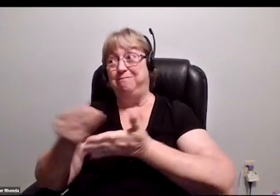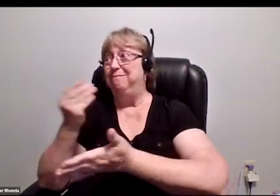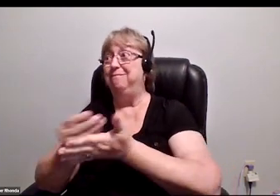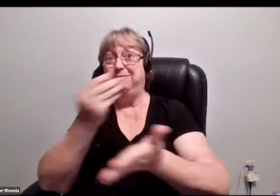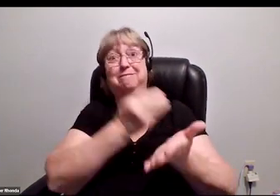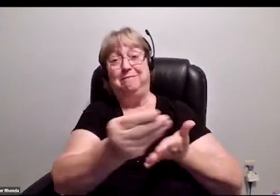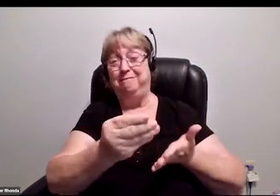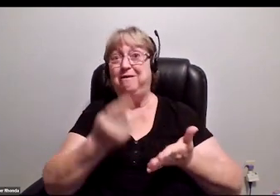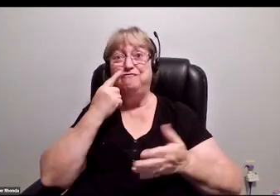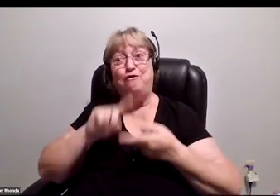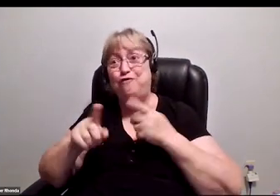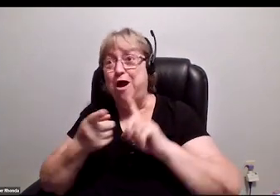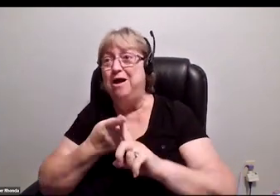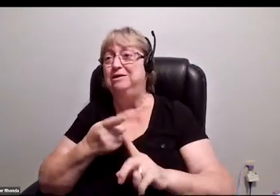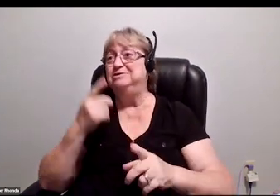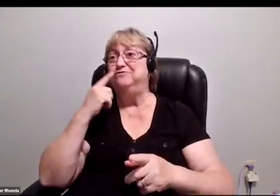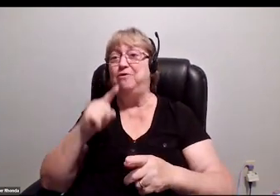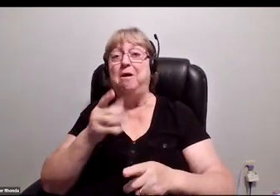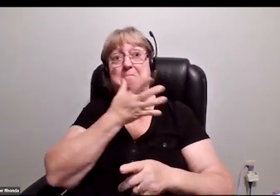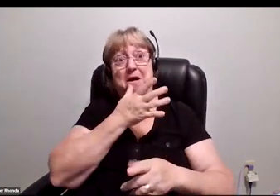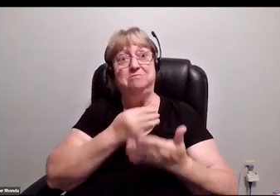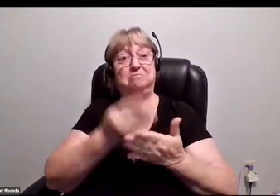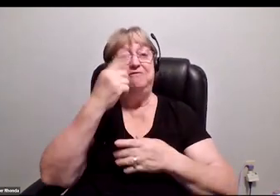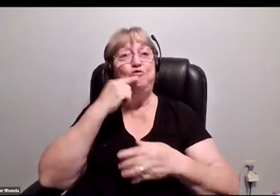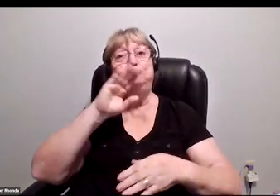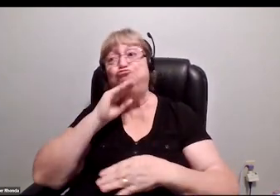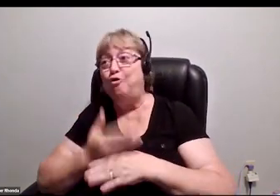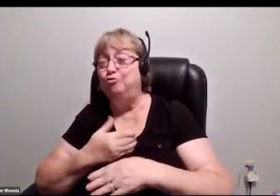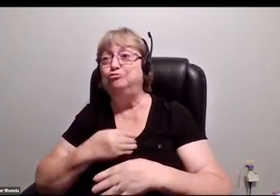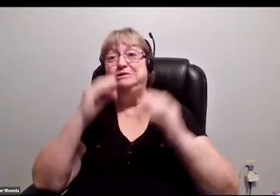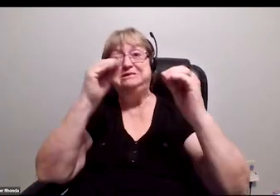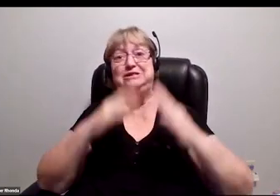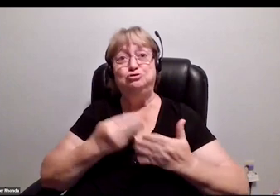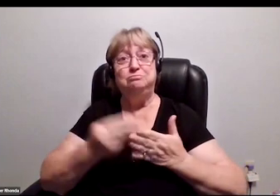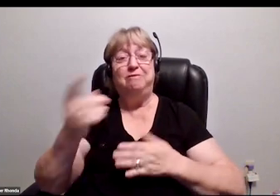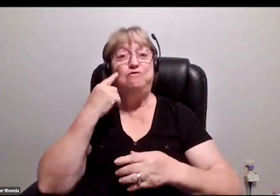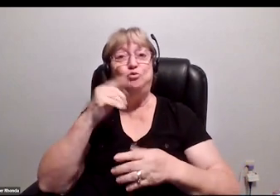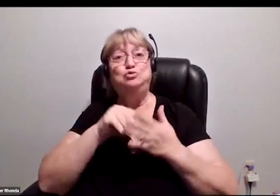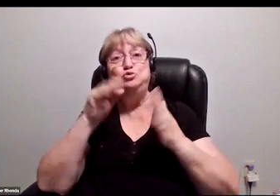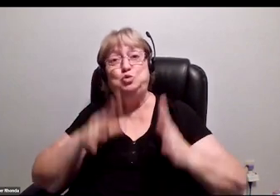Folks are buying them for their friends. Moms are buying them for their daughters. Teachers are buying them for their students.